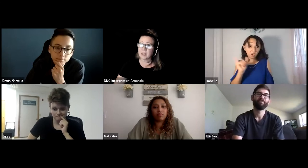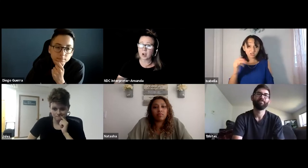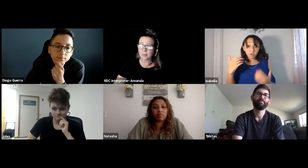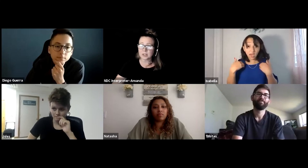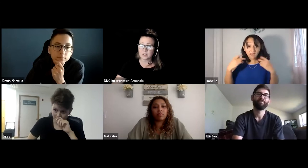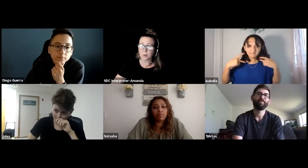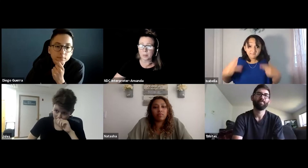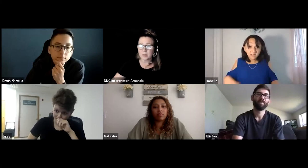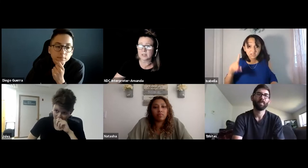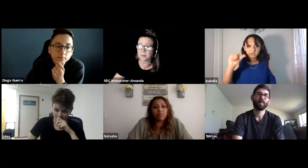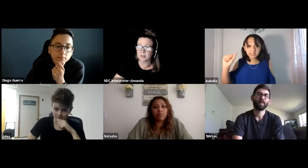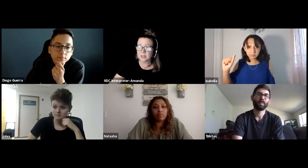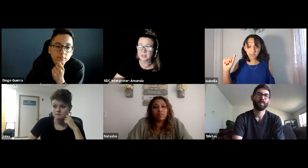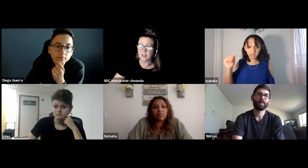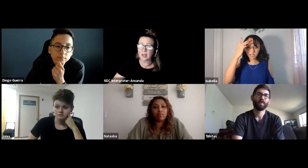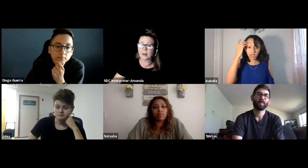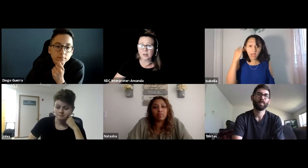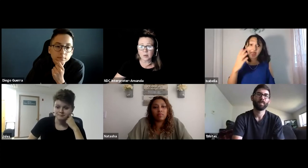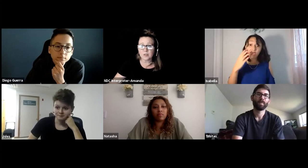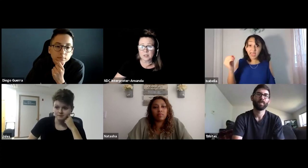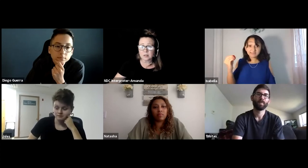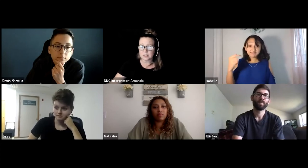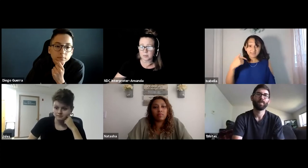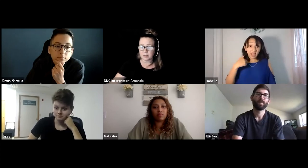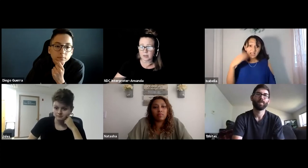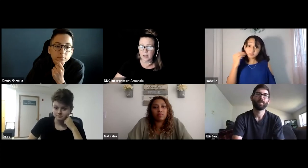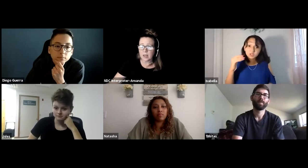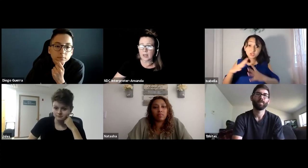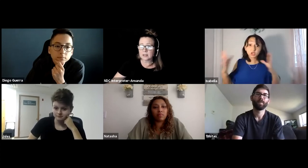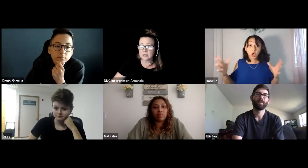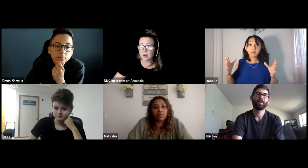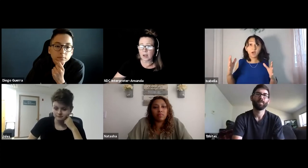accommodations for people, disabilities, and I also have a physical disability and so I